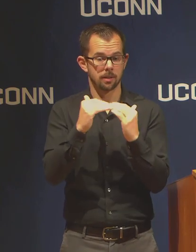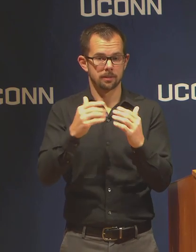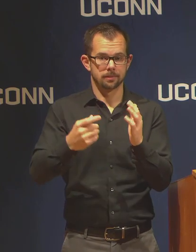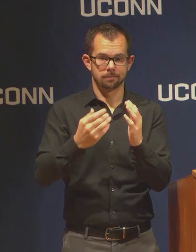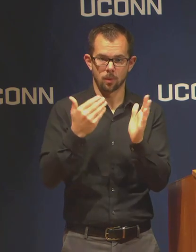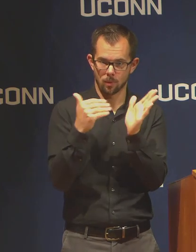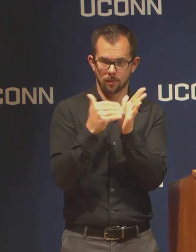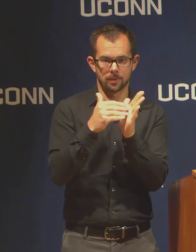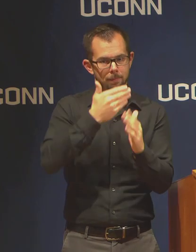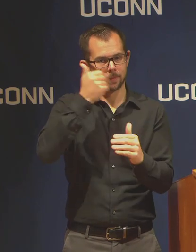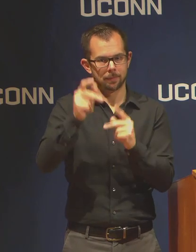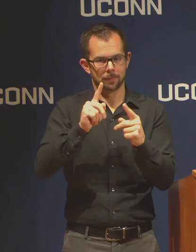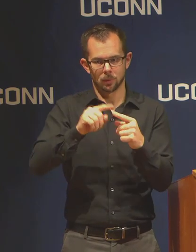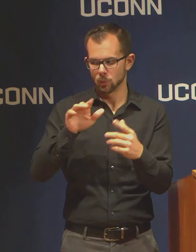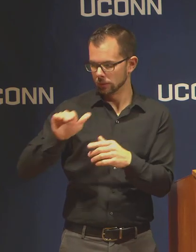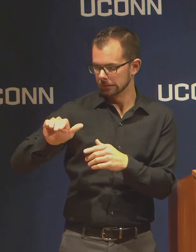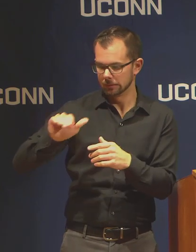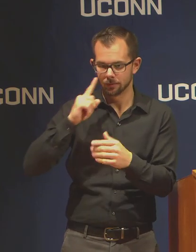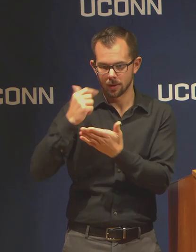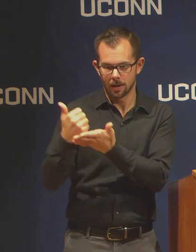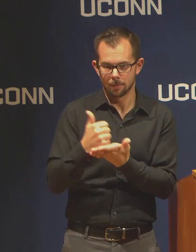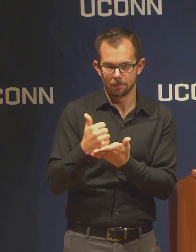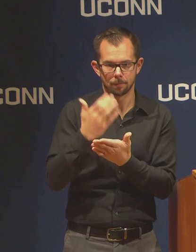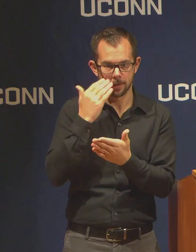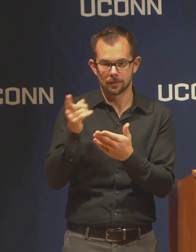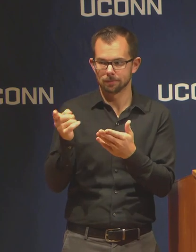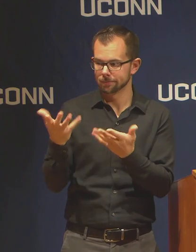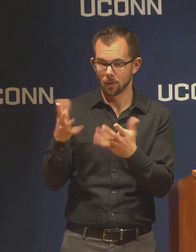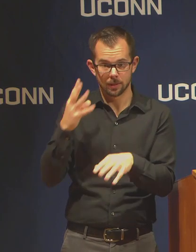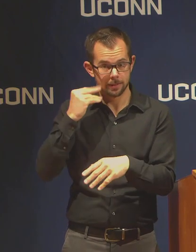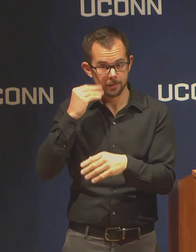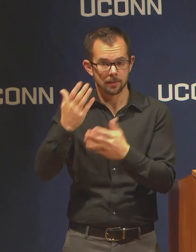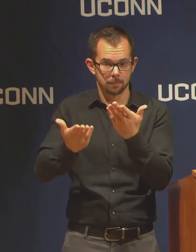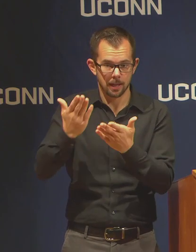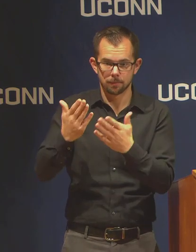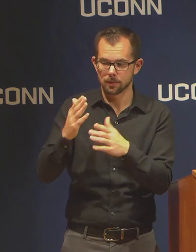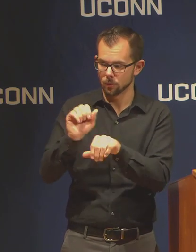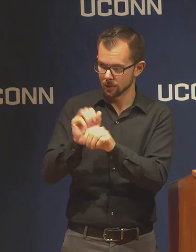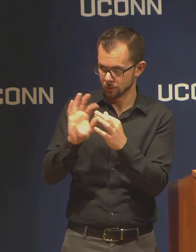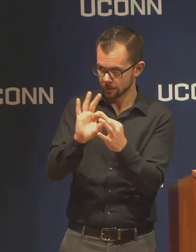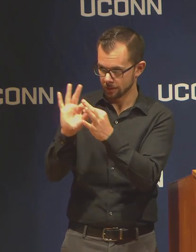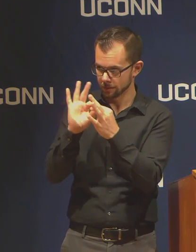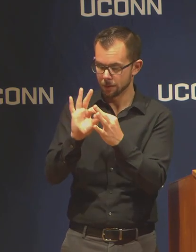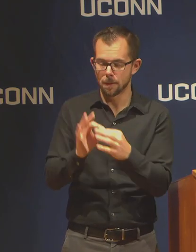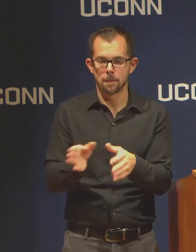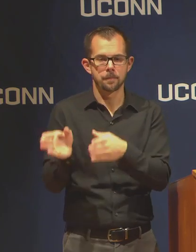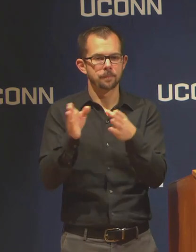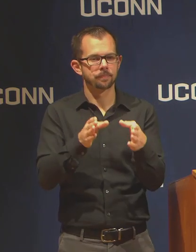are trying to solve. We know lots of professional associations out there are providing